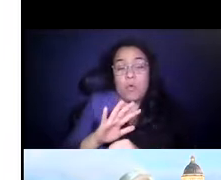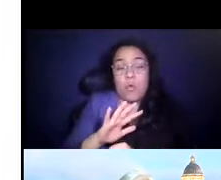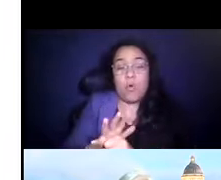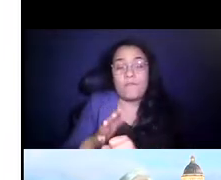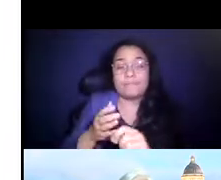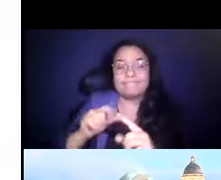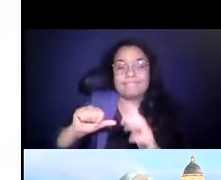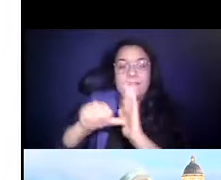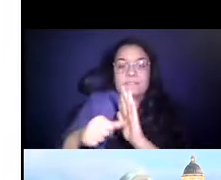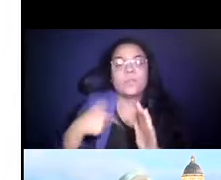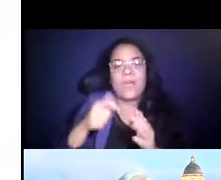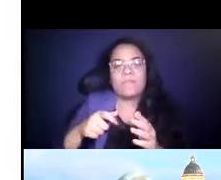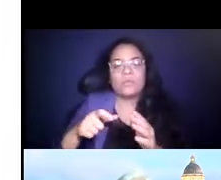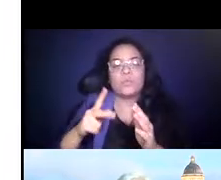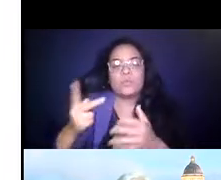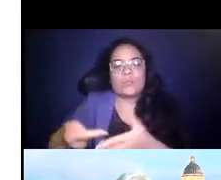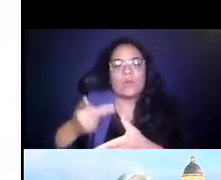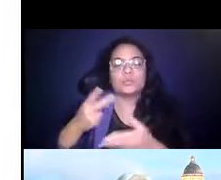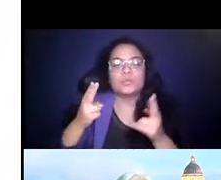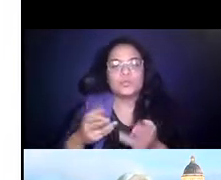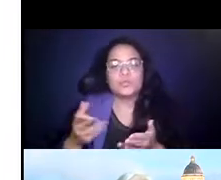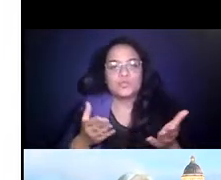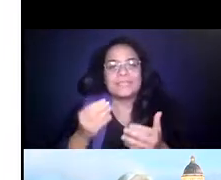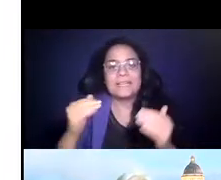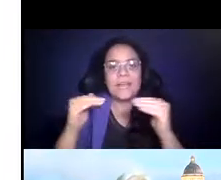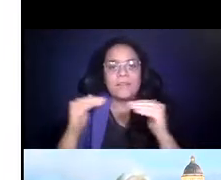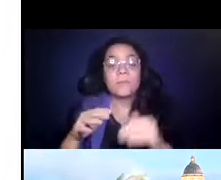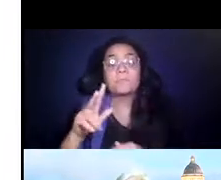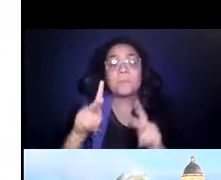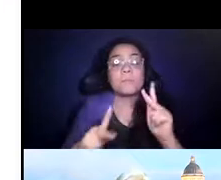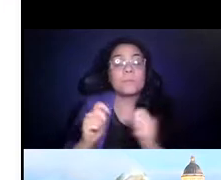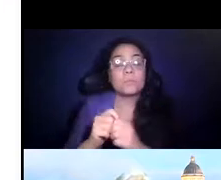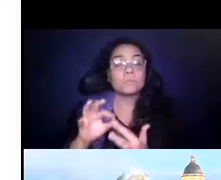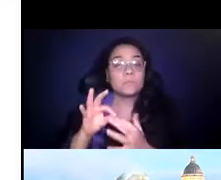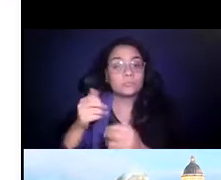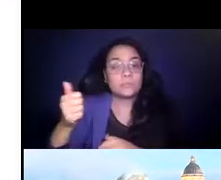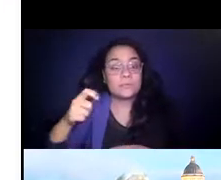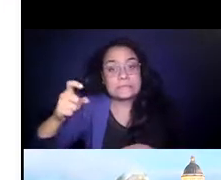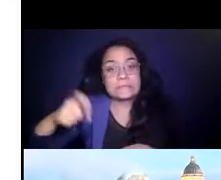prioritize human services and equity. 14:25:23 People with special transportation needs and traditionally underserved communities